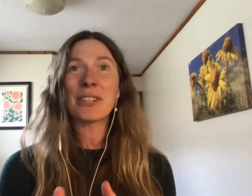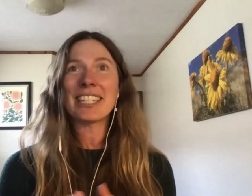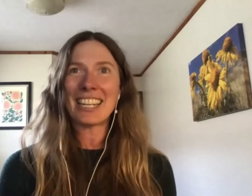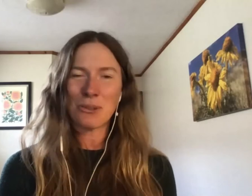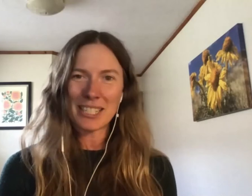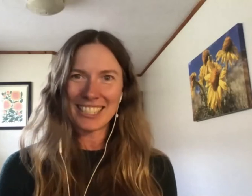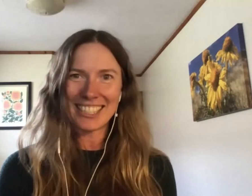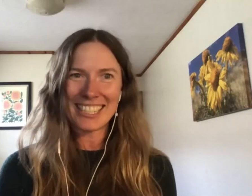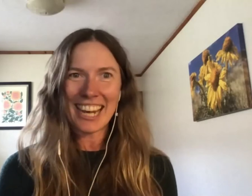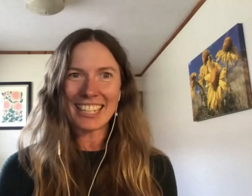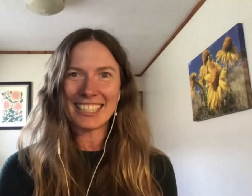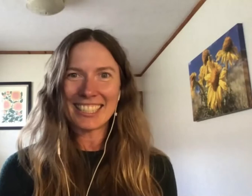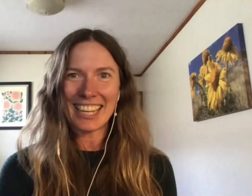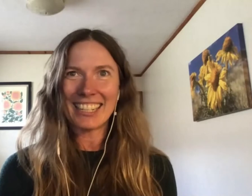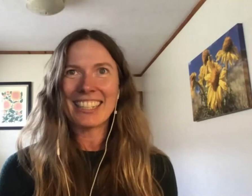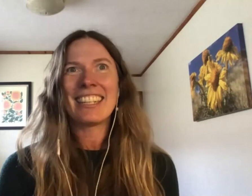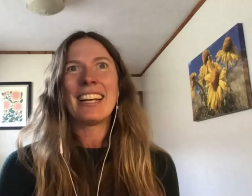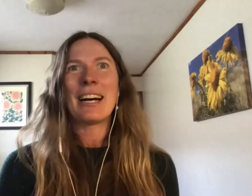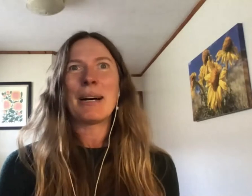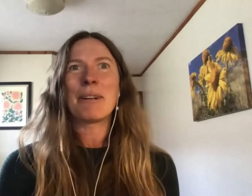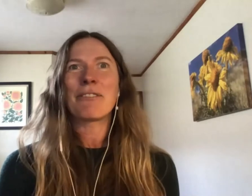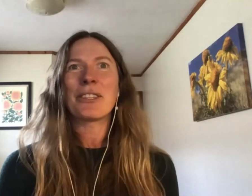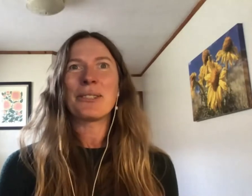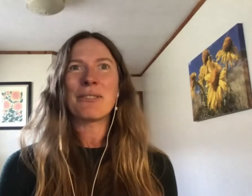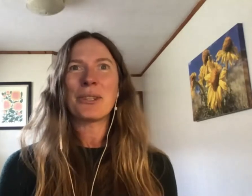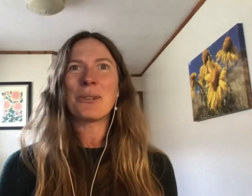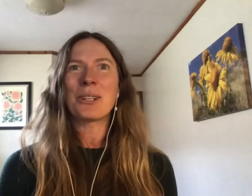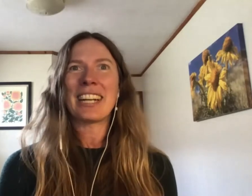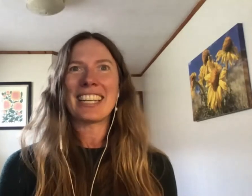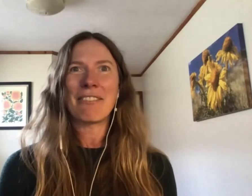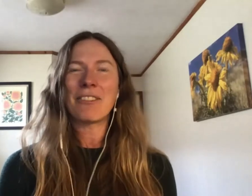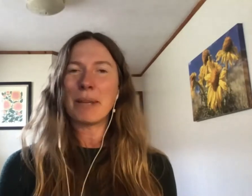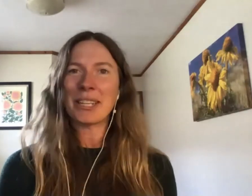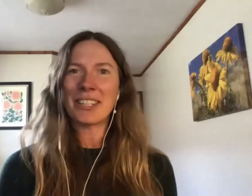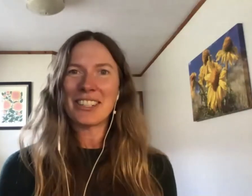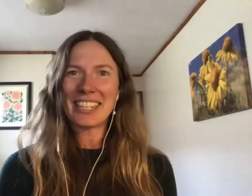to ask questions in the chat instead. For those of you who are not yet familiar or need